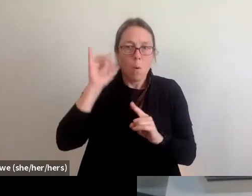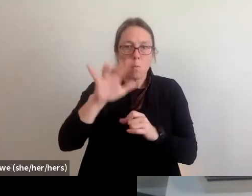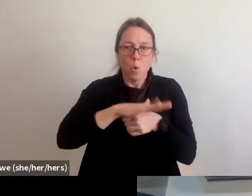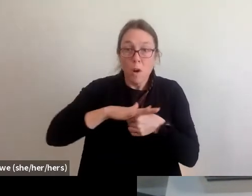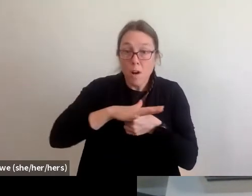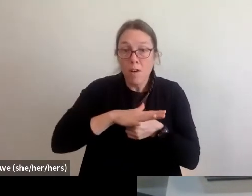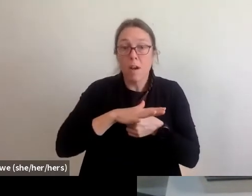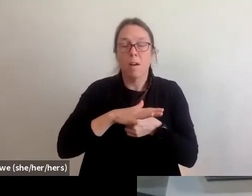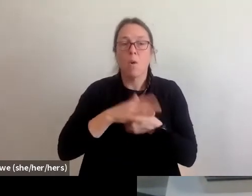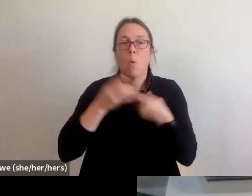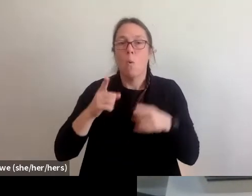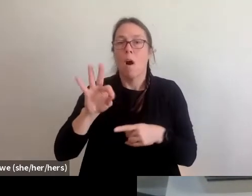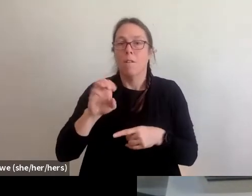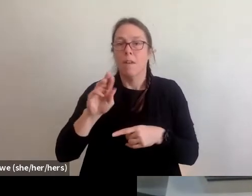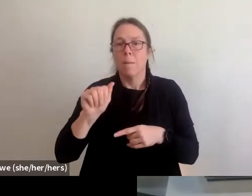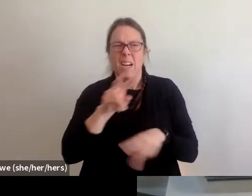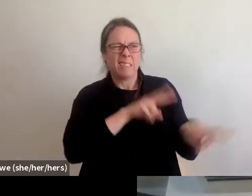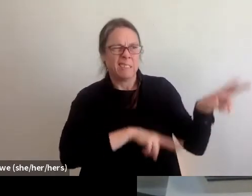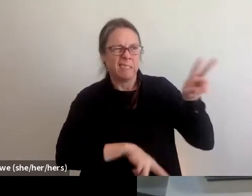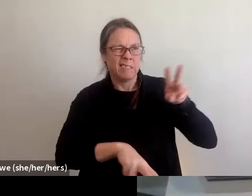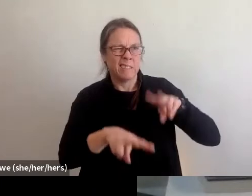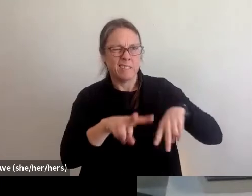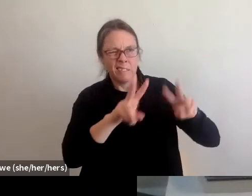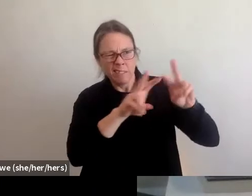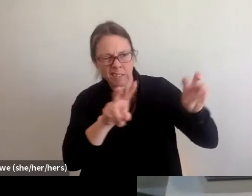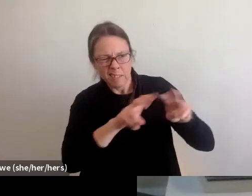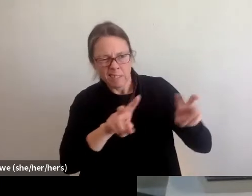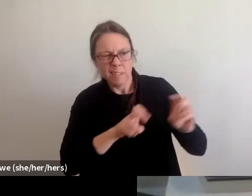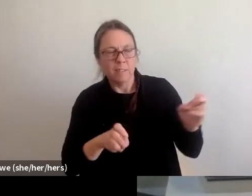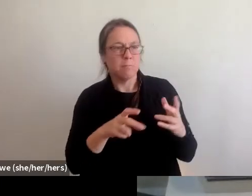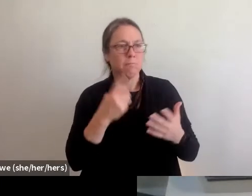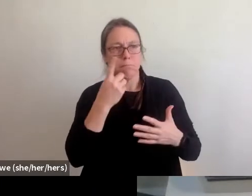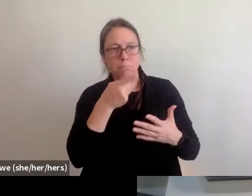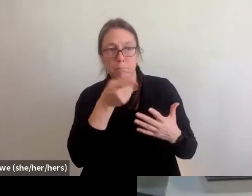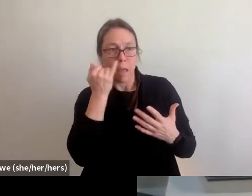while FEMA kind of like assesses your eligibility for future assistance from the agency.